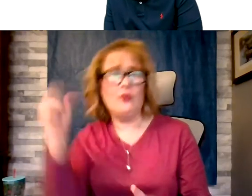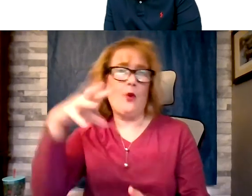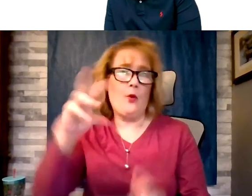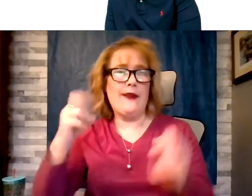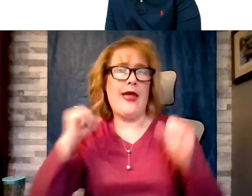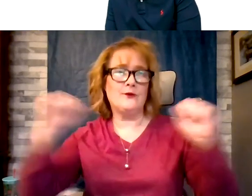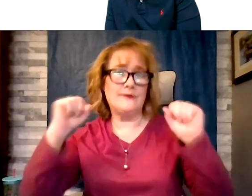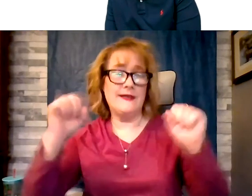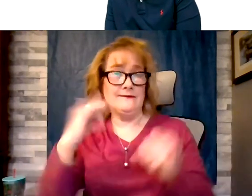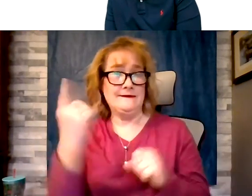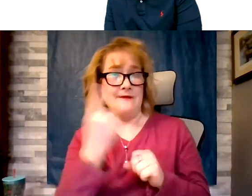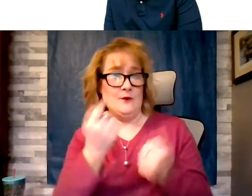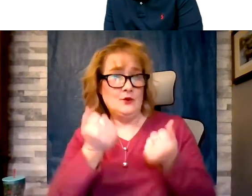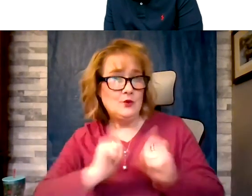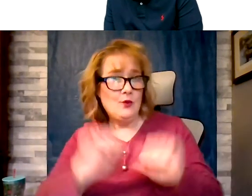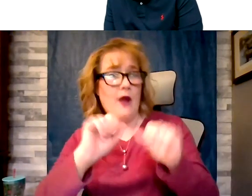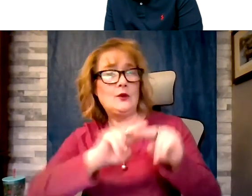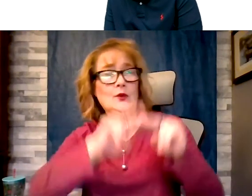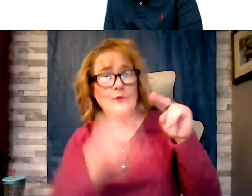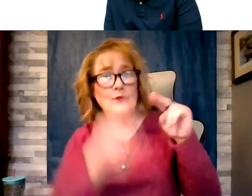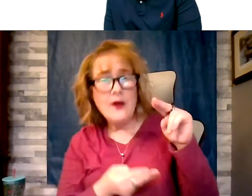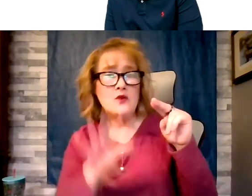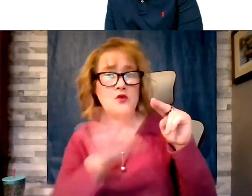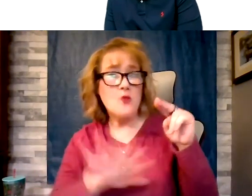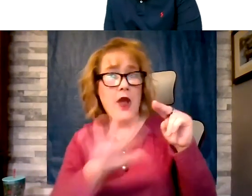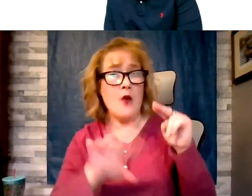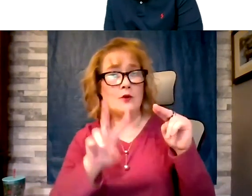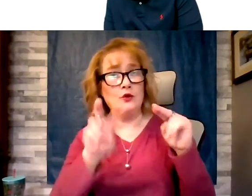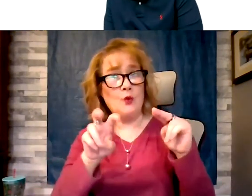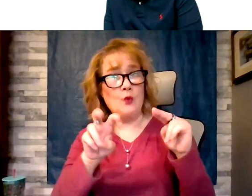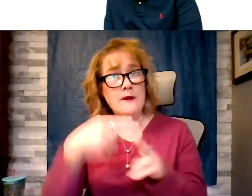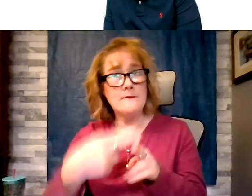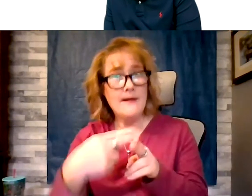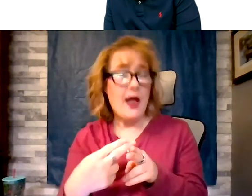is around 200 pounds, they probably are looking at 1700